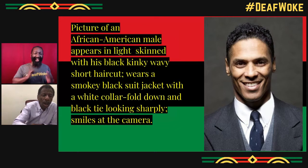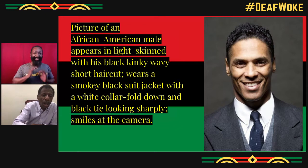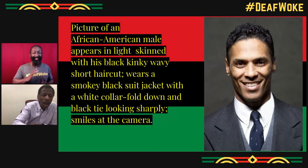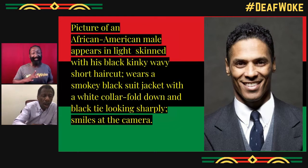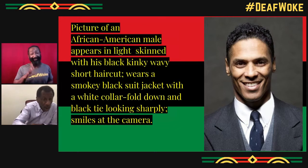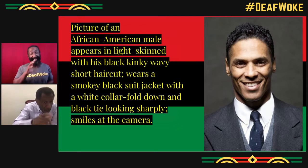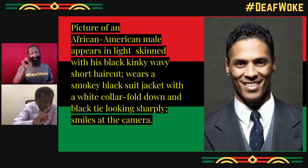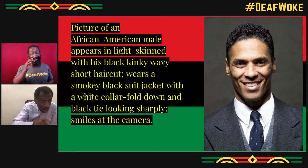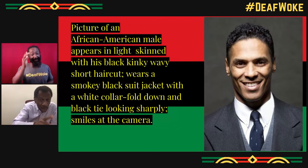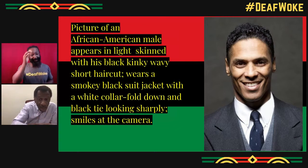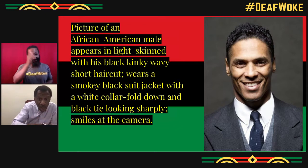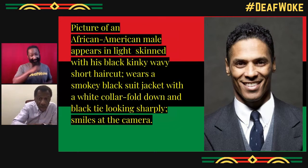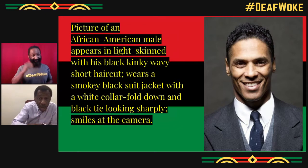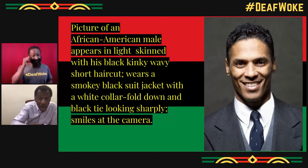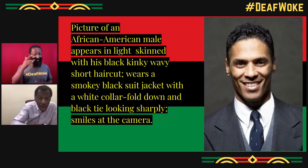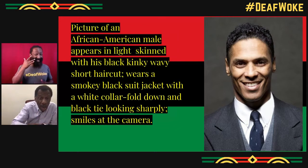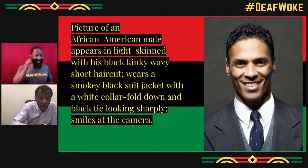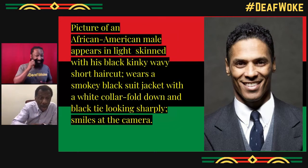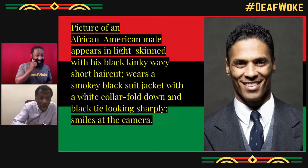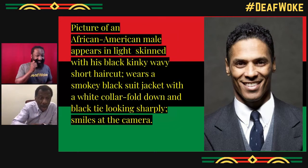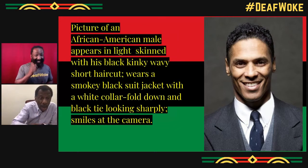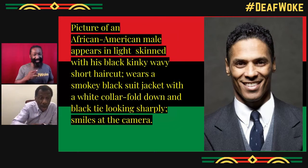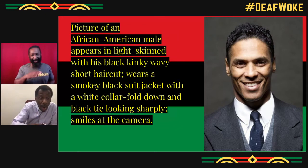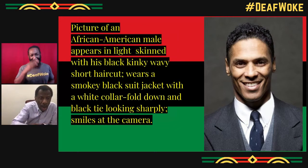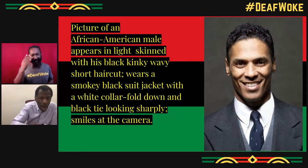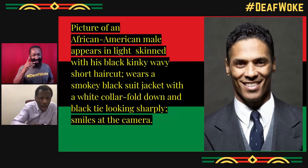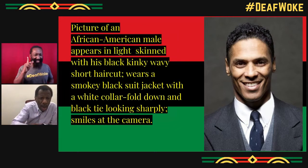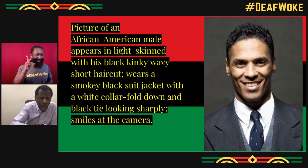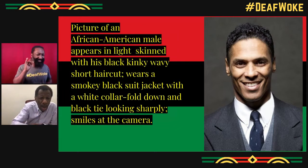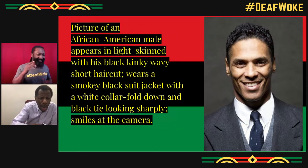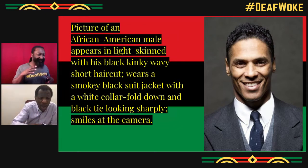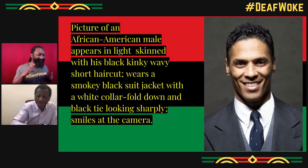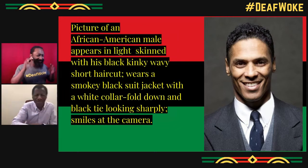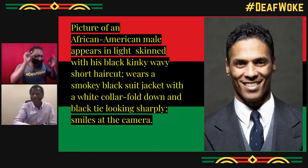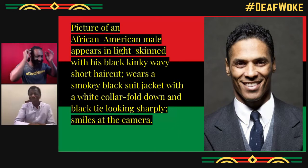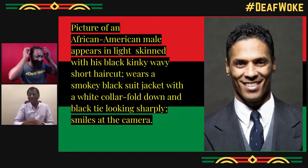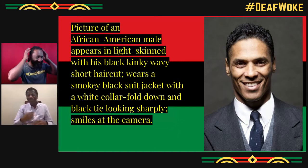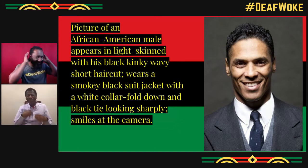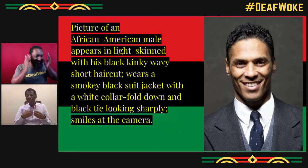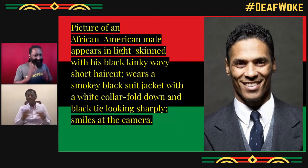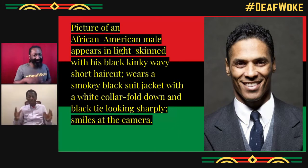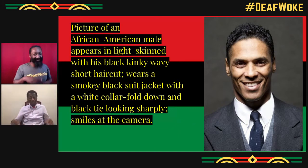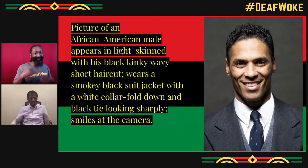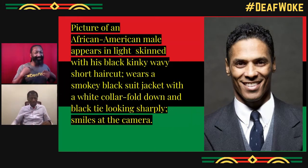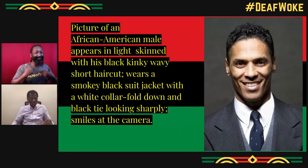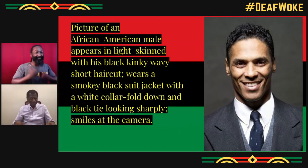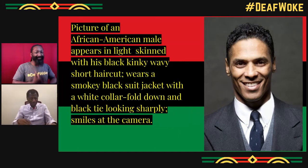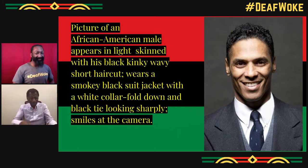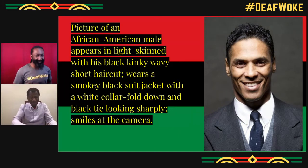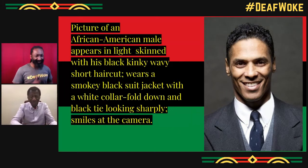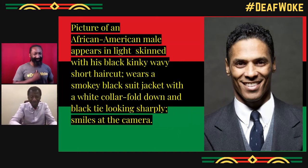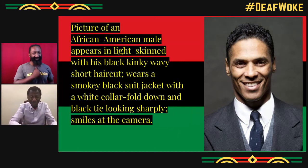we got my favorite actor up here. An African-American male, light skin in a black kinky wavy